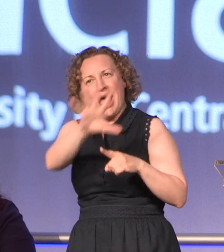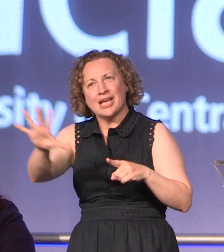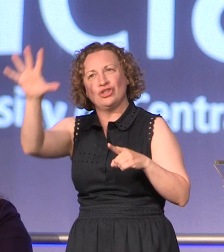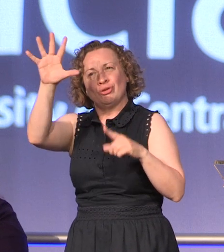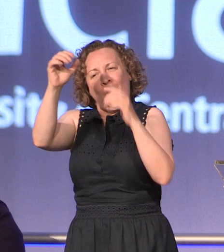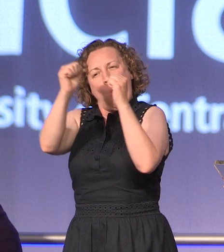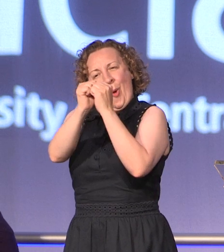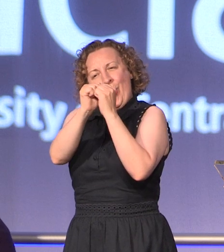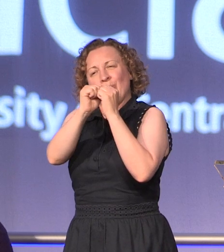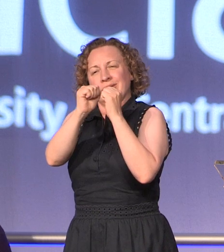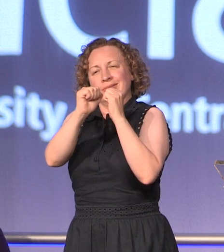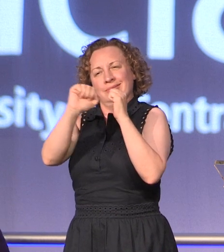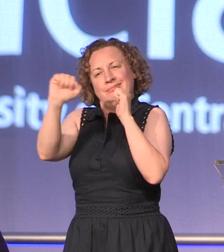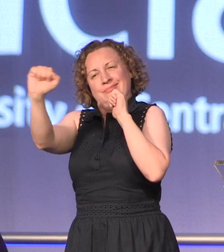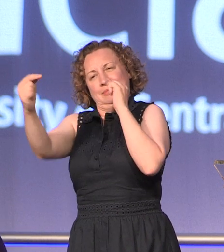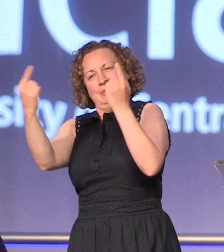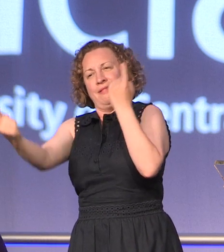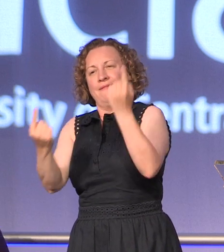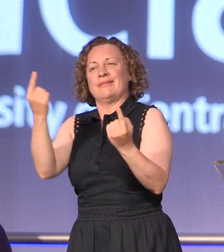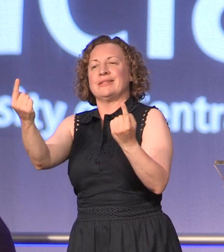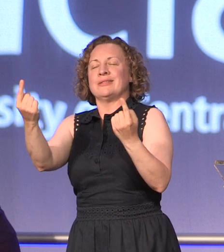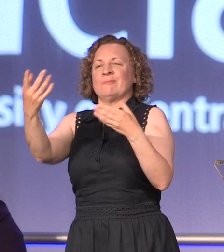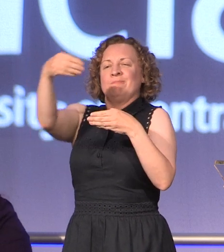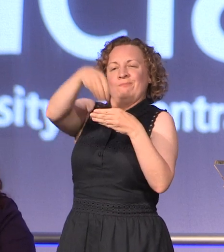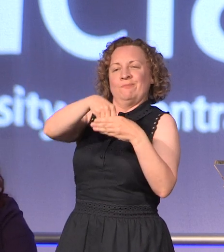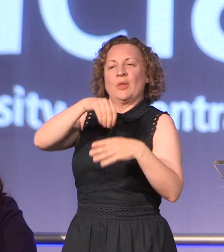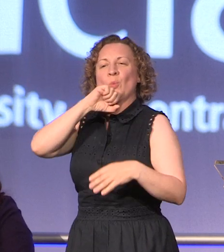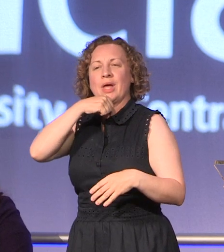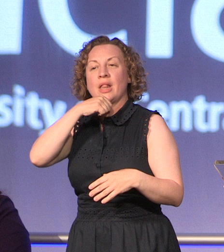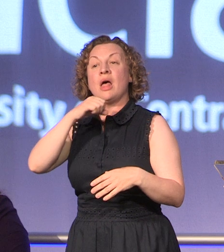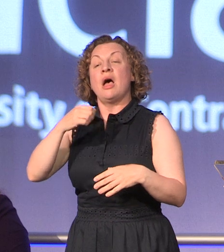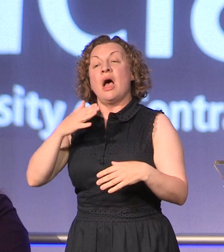community here for so long. So I just want to congratulate you all and I know